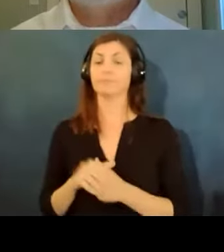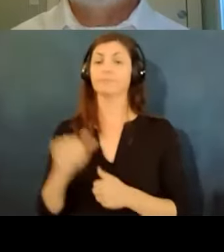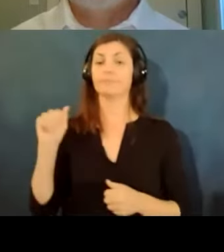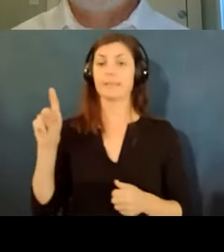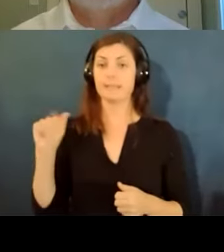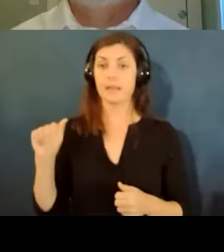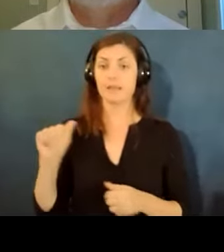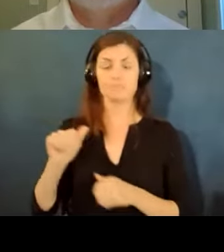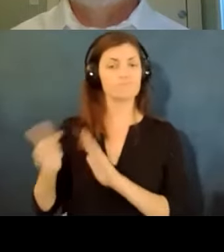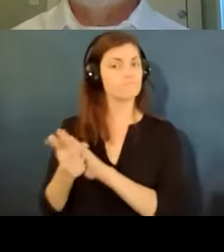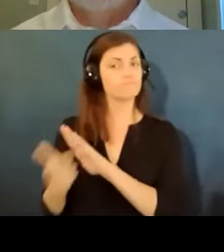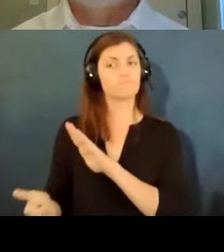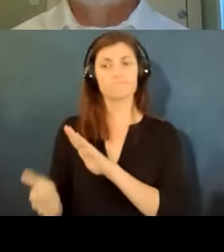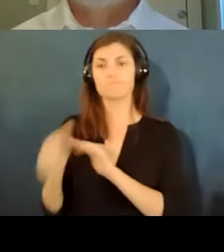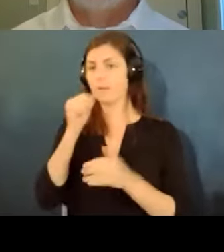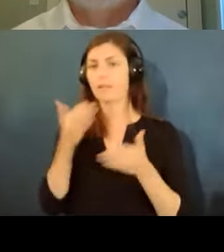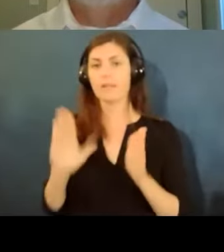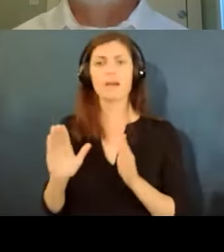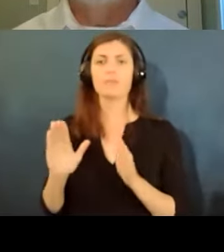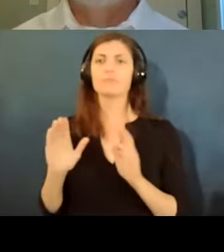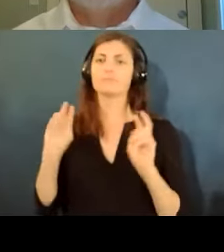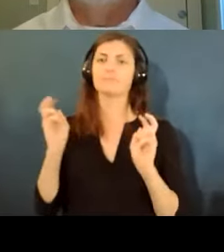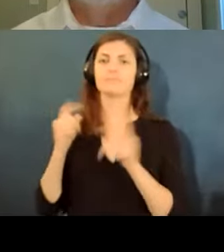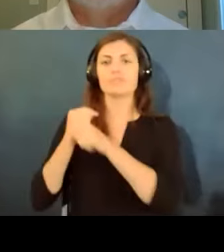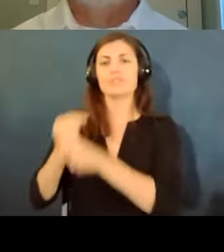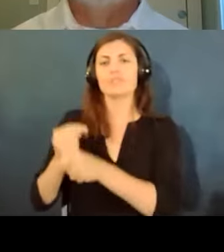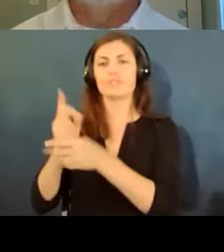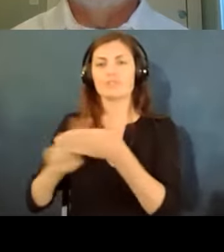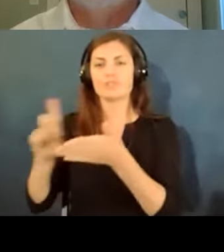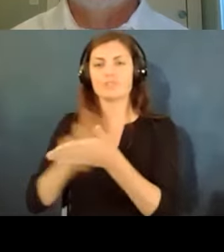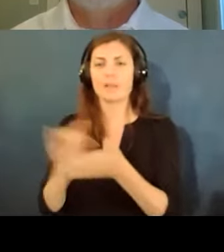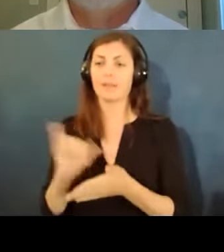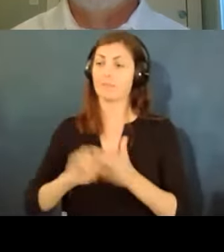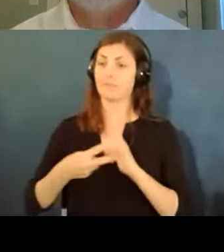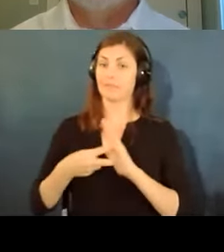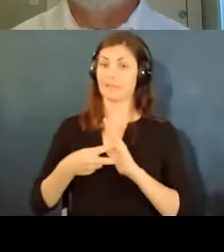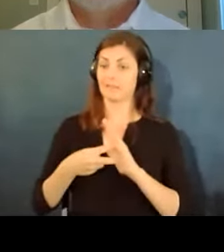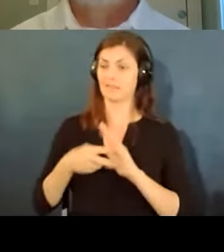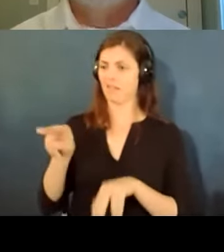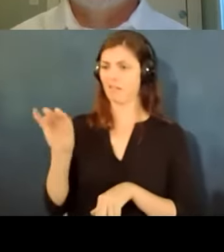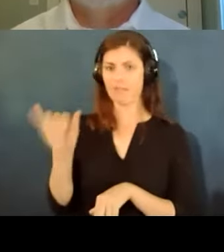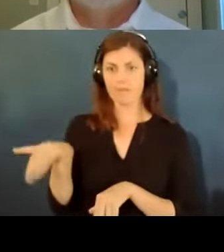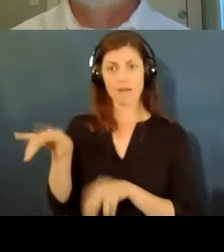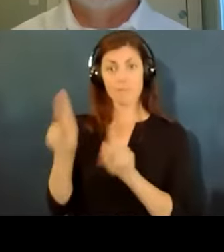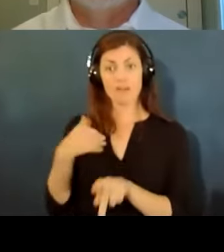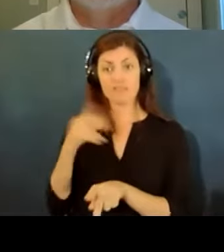prohibits traditional kind of discrimination that is treating someone worse because of a disability